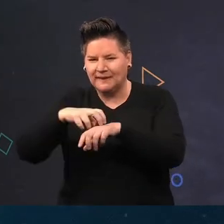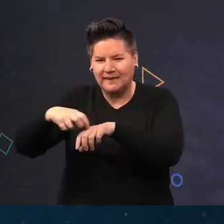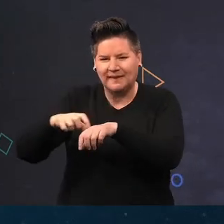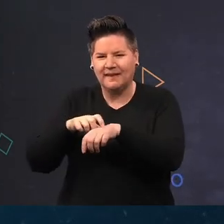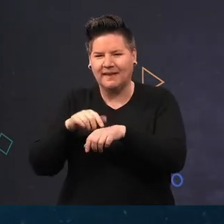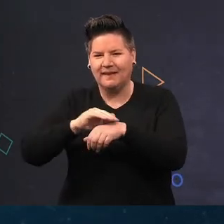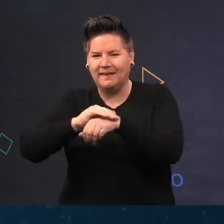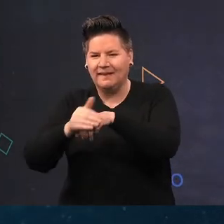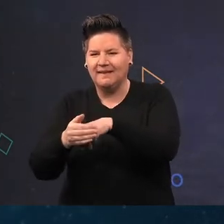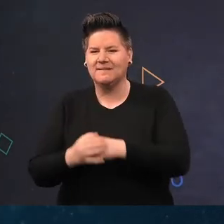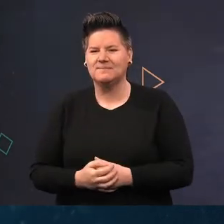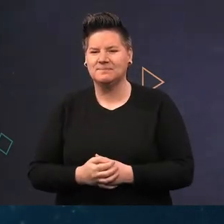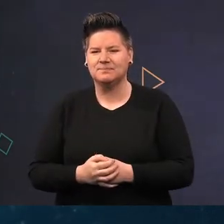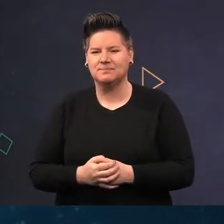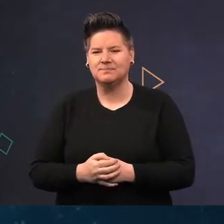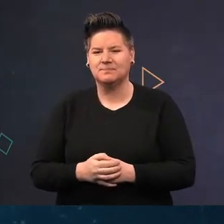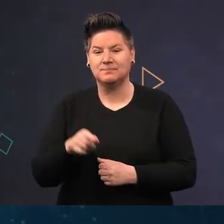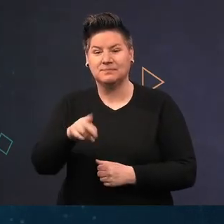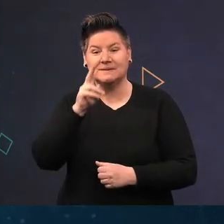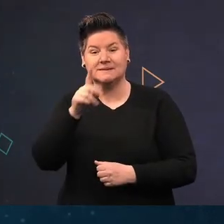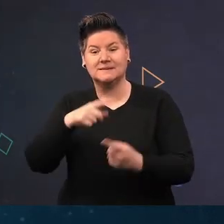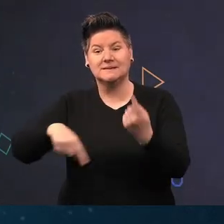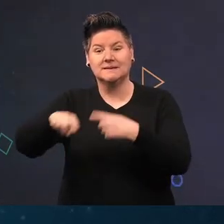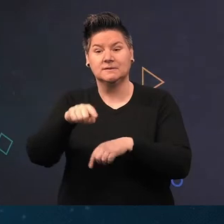on it but that's not what you were seeing there, those spots were on the mantle.